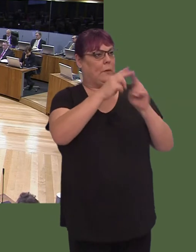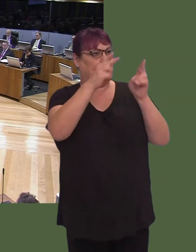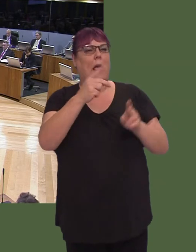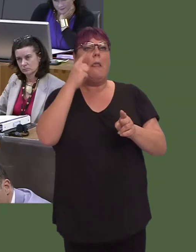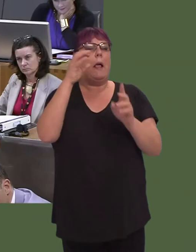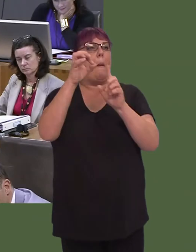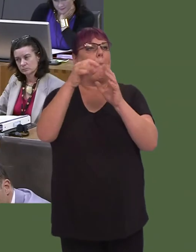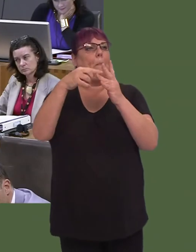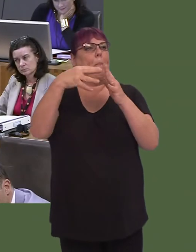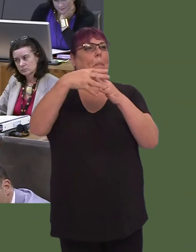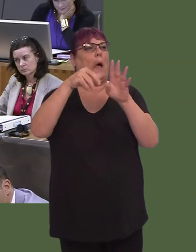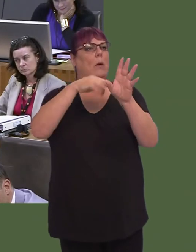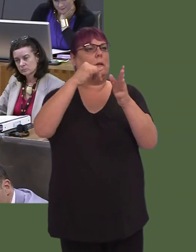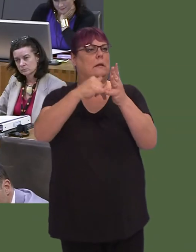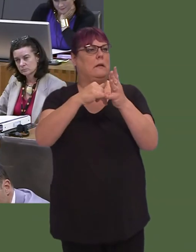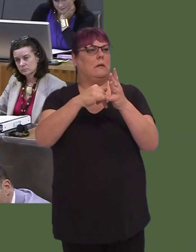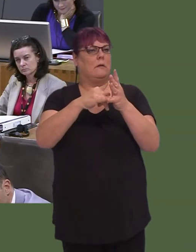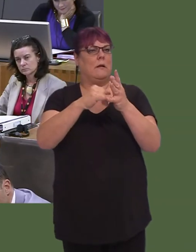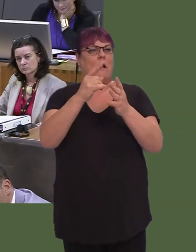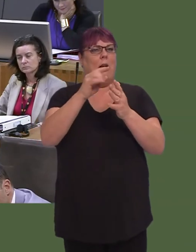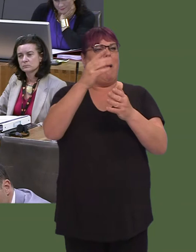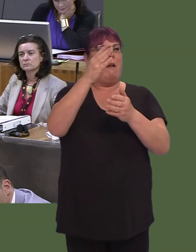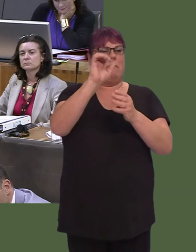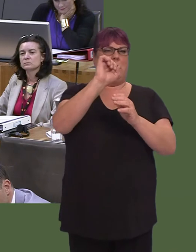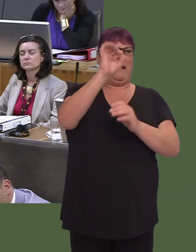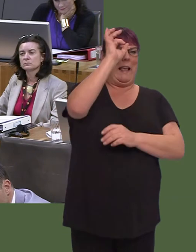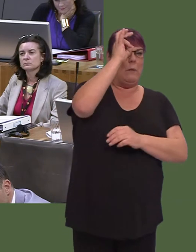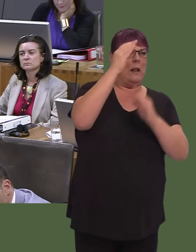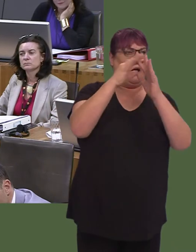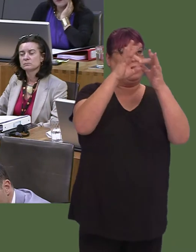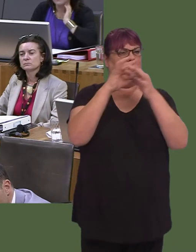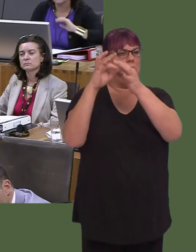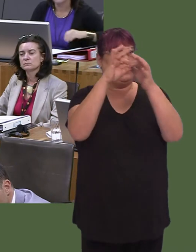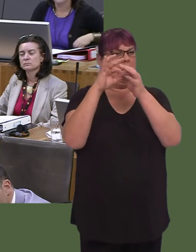has probably sold half of its social housing stock from the end of the 1970s onwards.